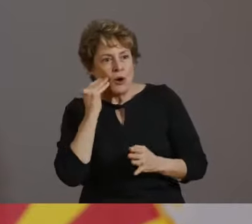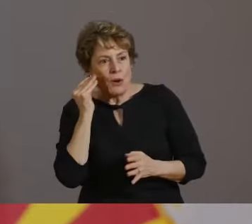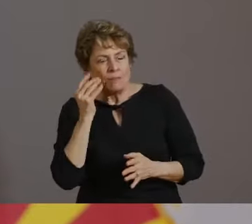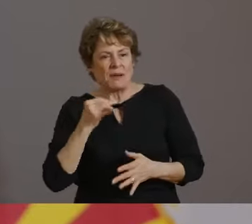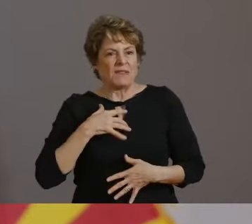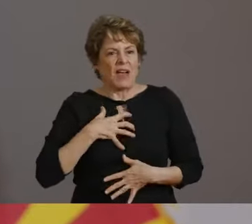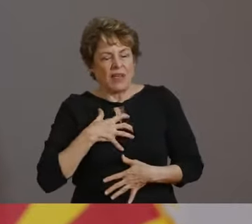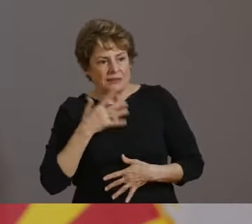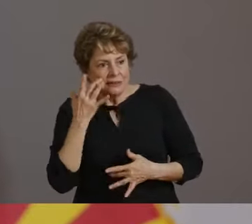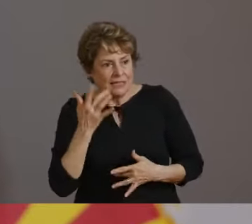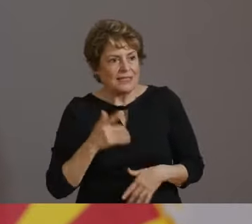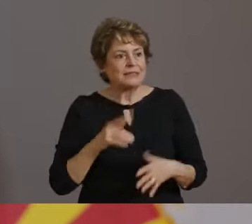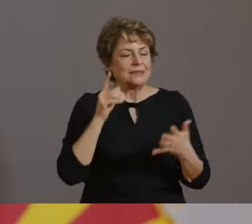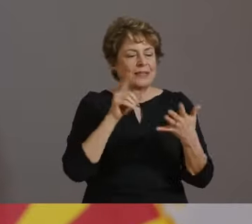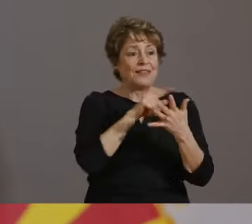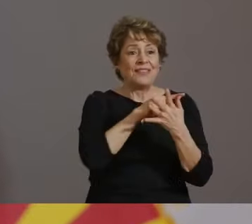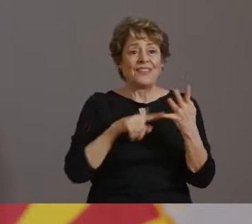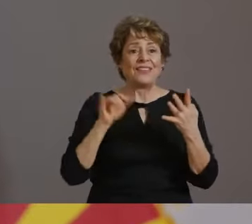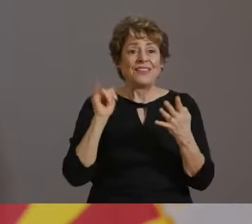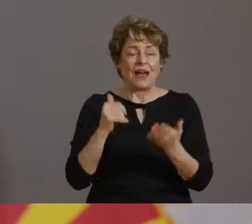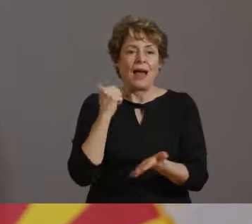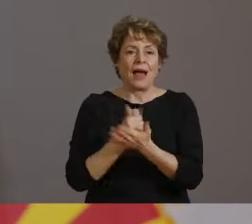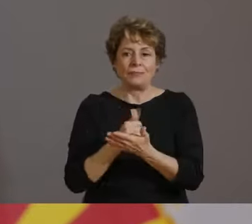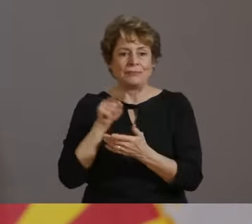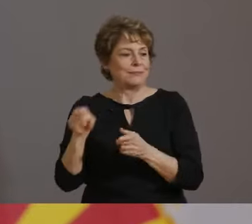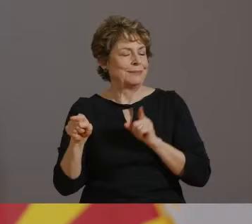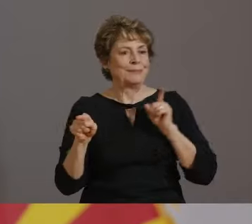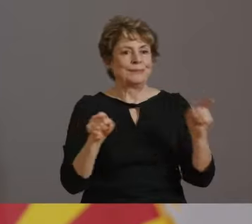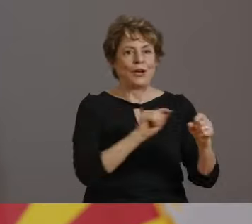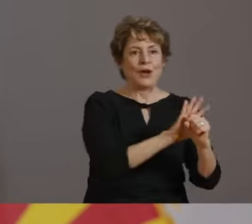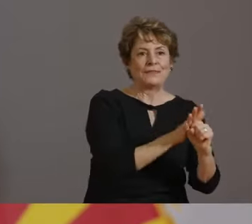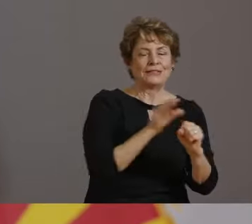BUT FORTUNATELY, THERE'S AN ADDITIONAL STEP THAT WE CAN TAKE FOR -- TO SLOW THE SPREAD